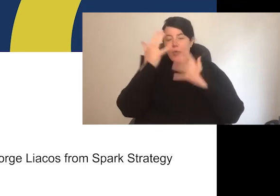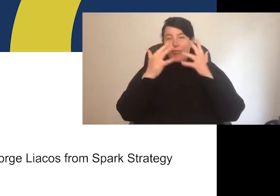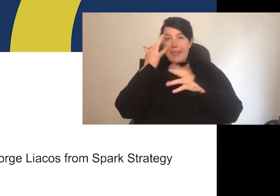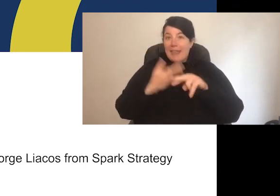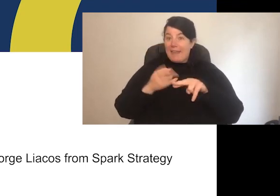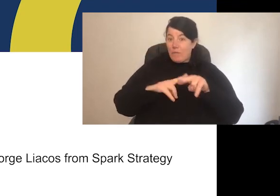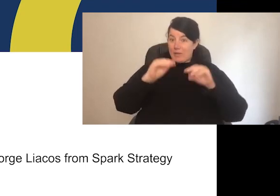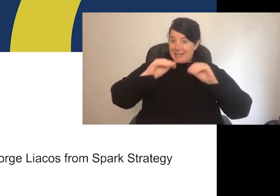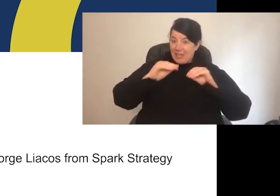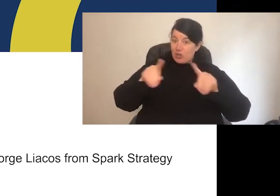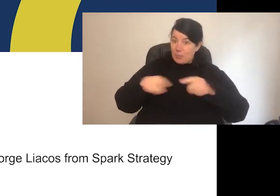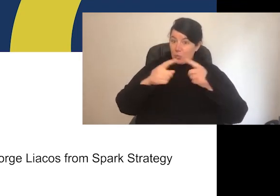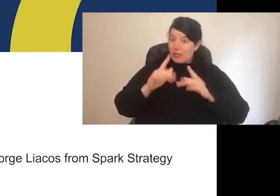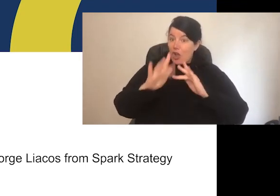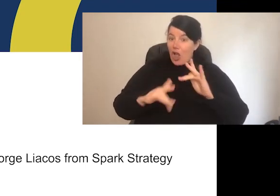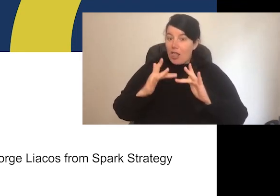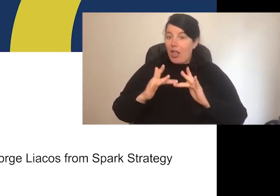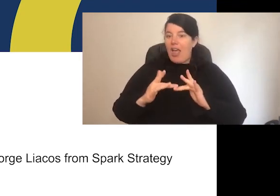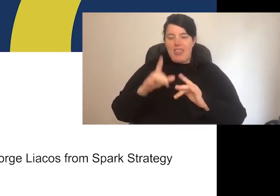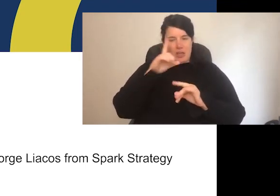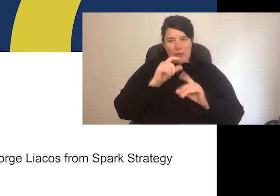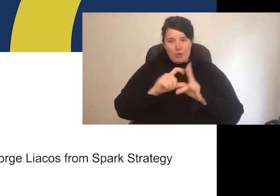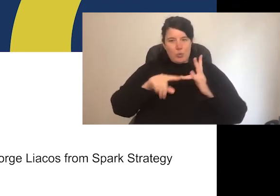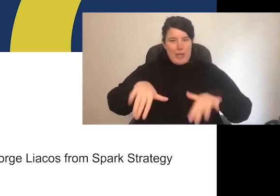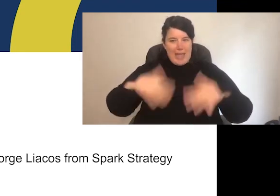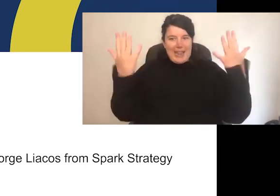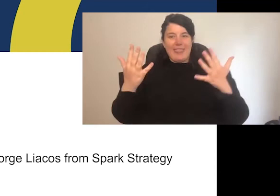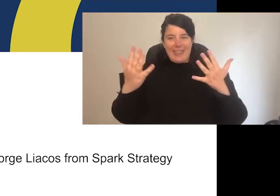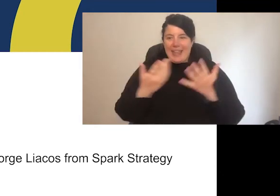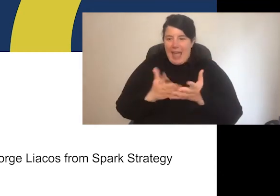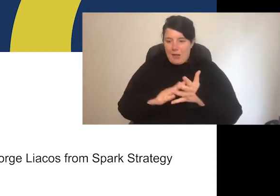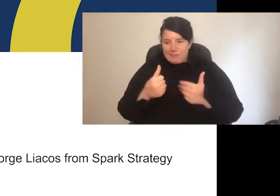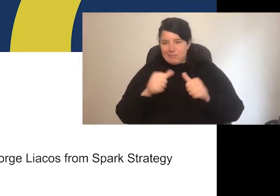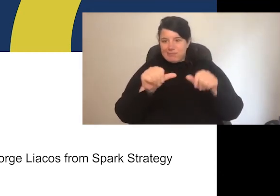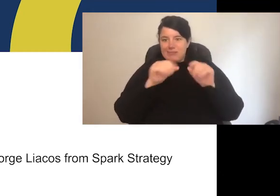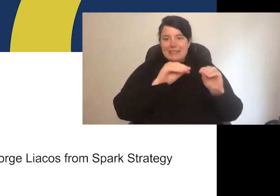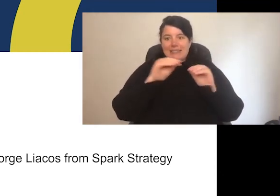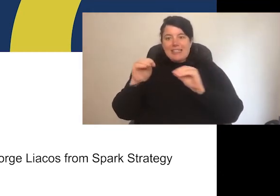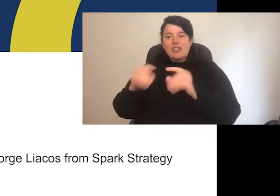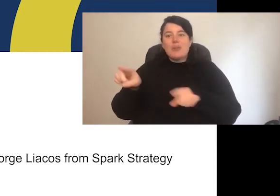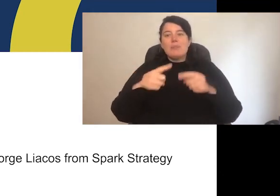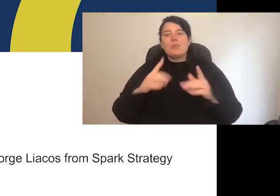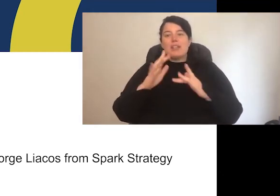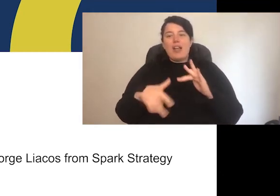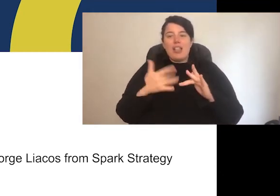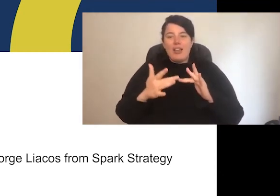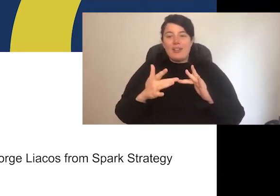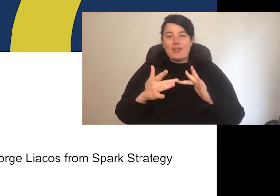music online, then you're pretty much ready for anything - effective strategies for teaching music online. If you're a musician or that